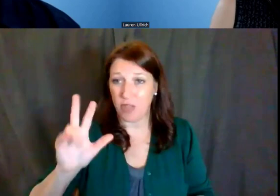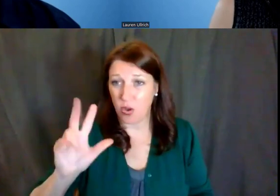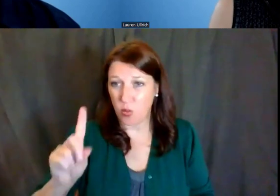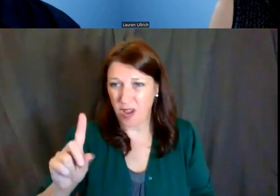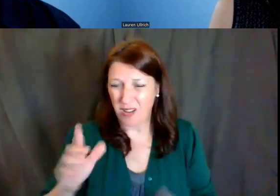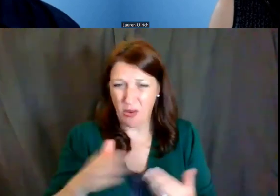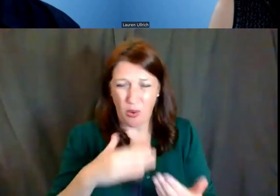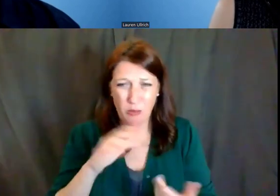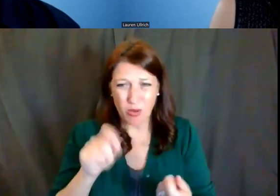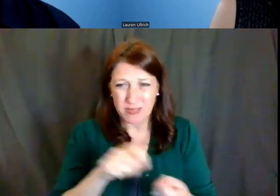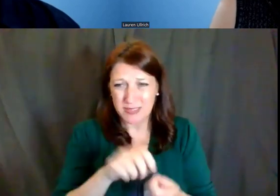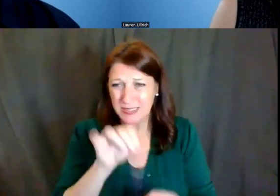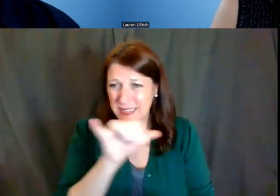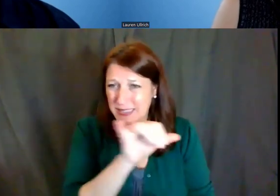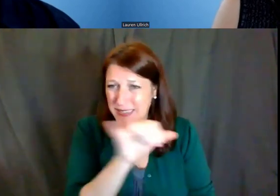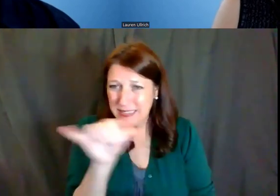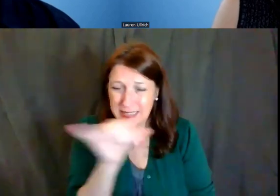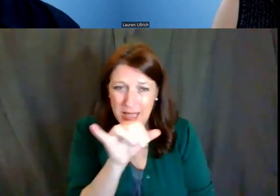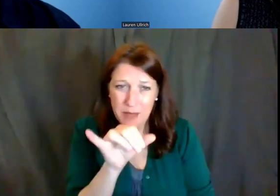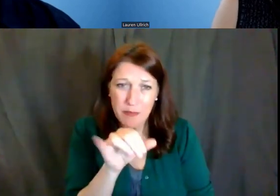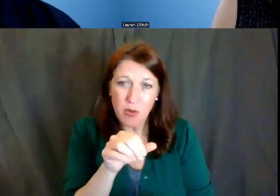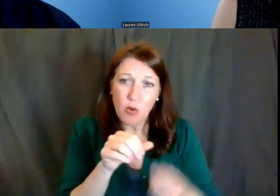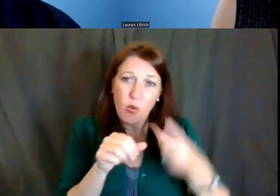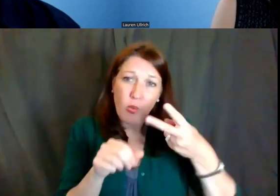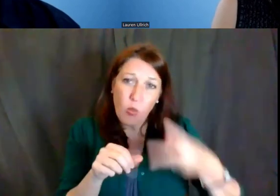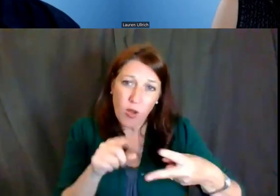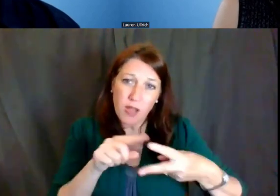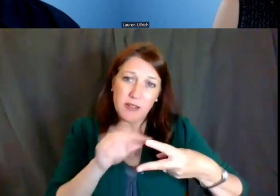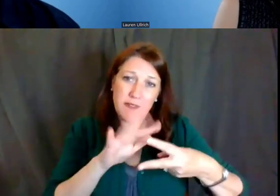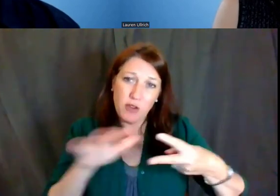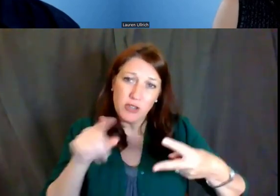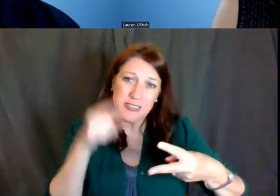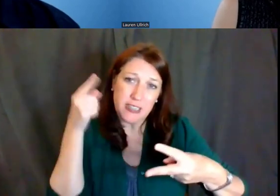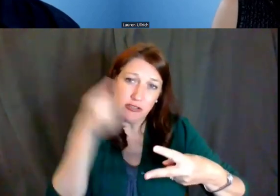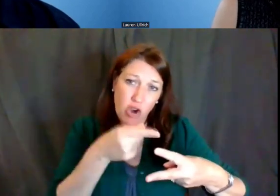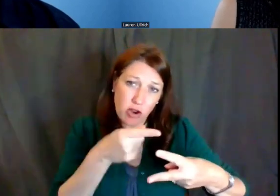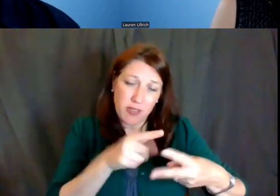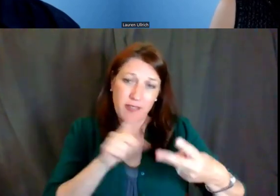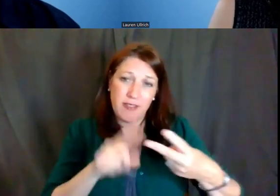and the only difference is, one is diversity targeted, and the other is not.